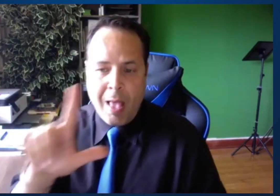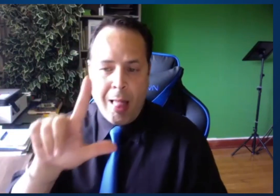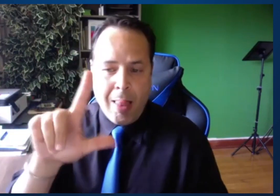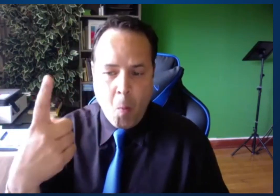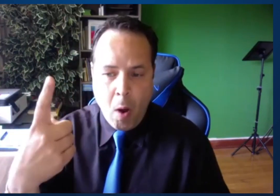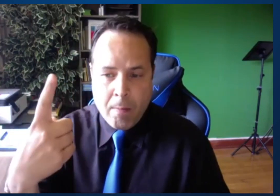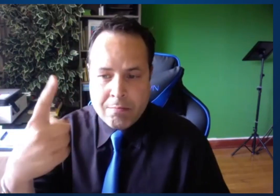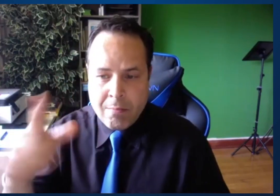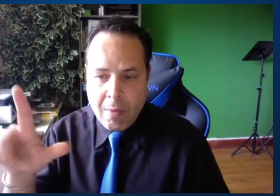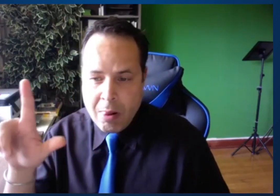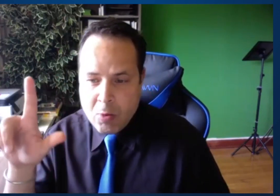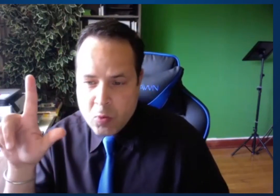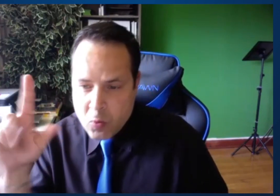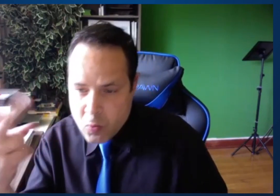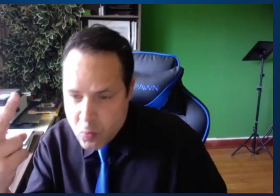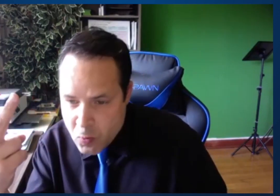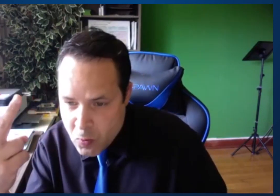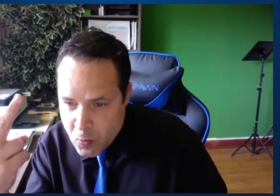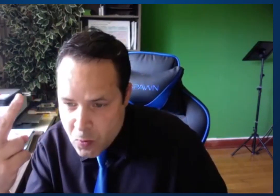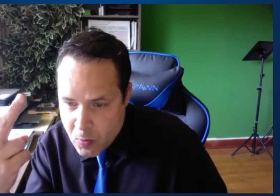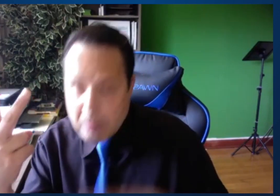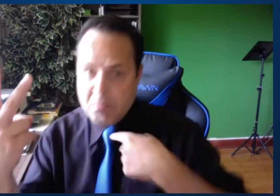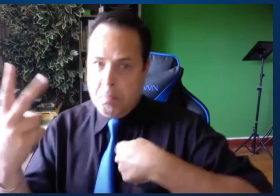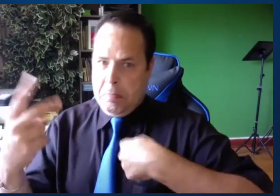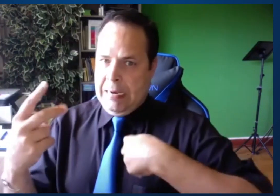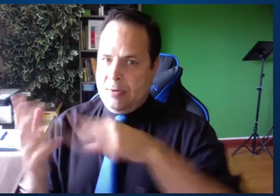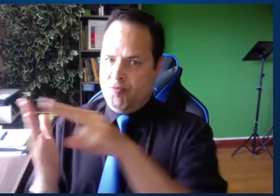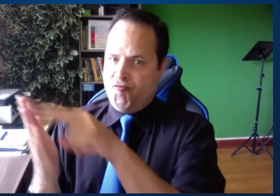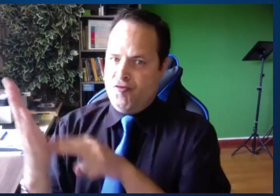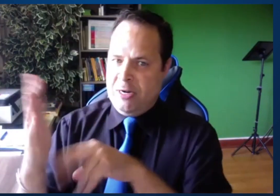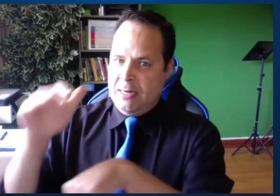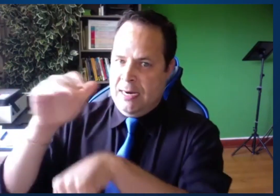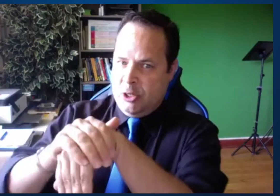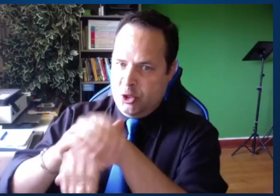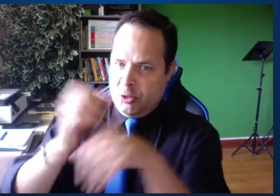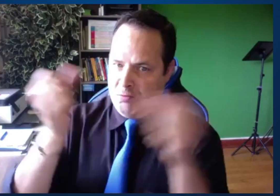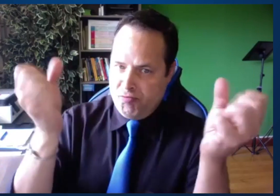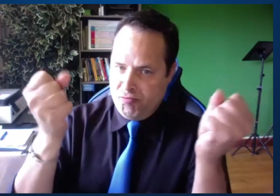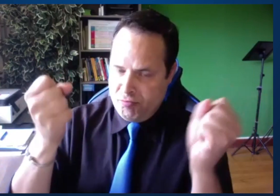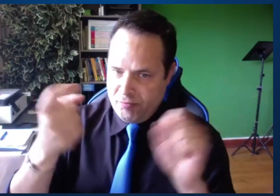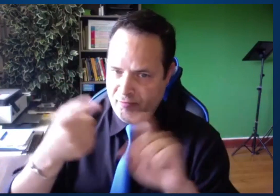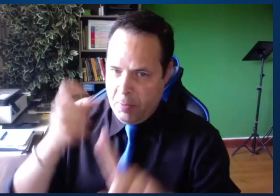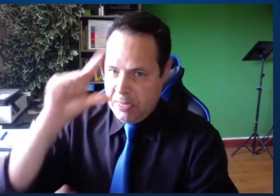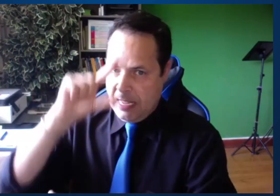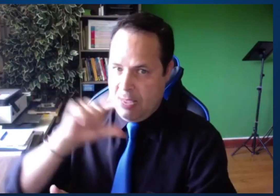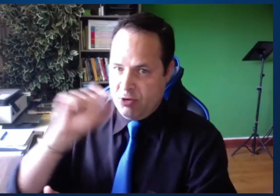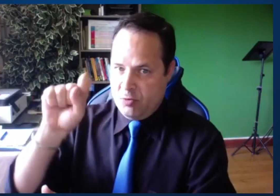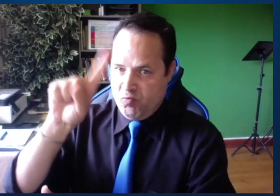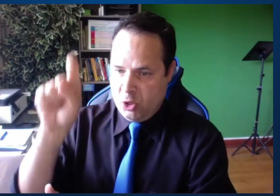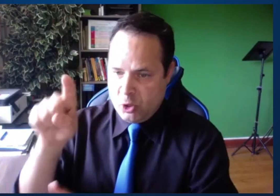It's part of language. L one. L two. Like first language, second language. Again, I'm just reading his English.